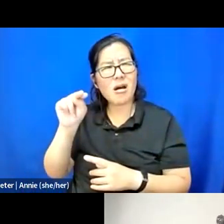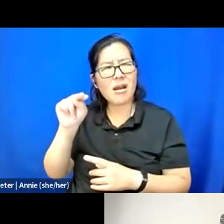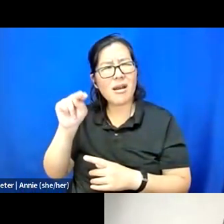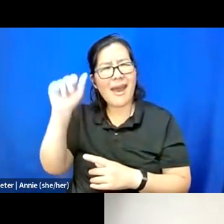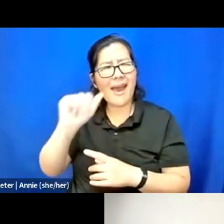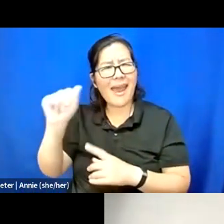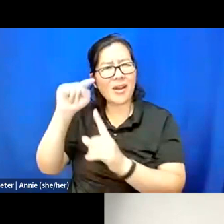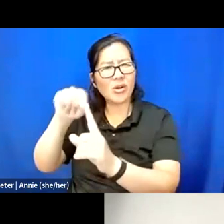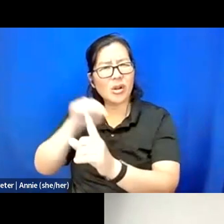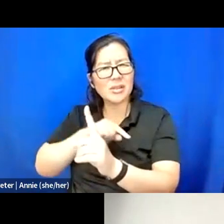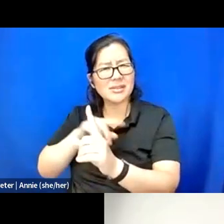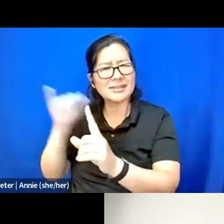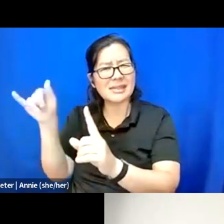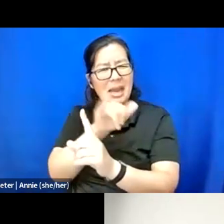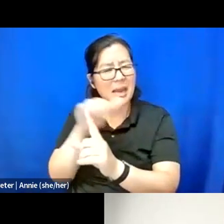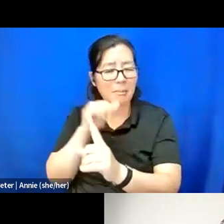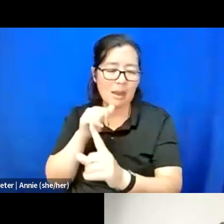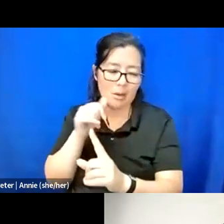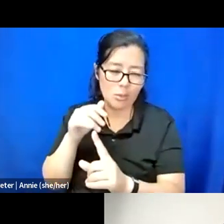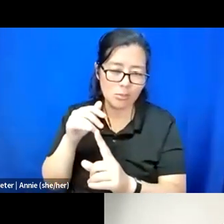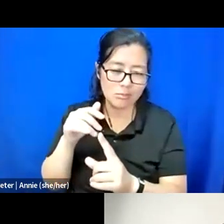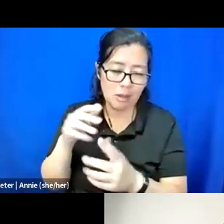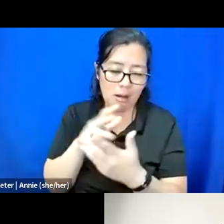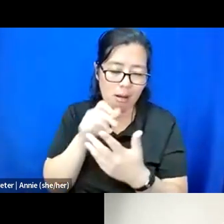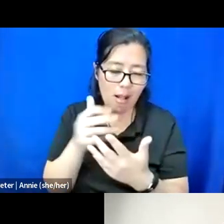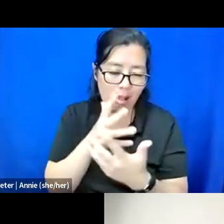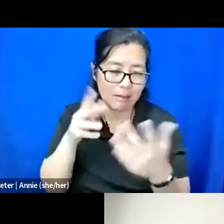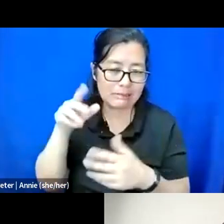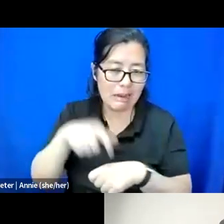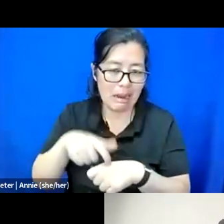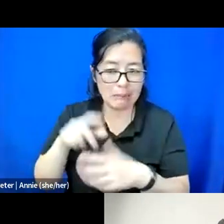because obviously I don't spend a whole lot of time there.